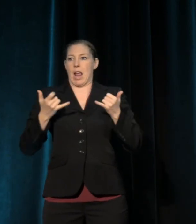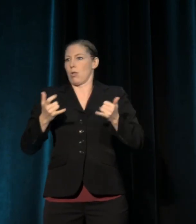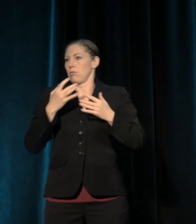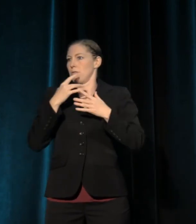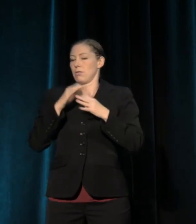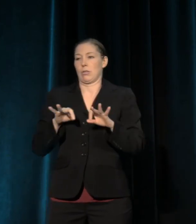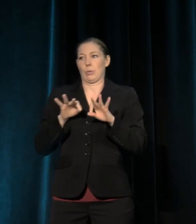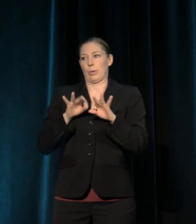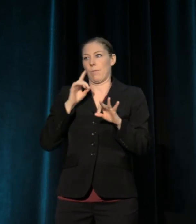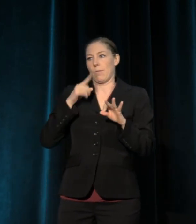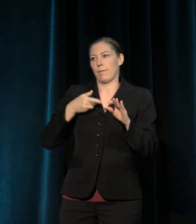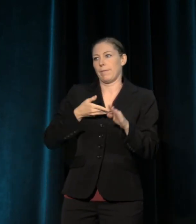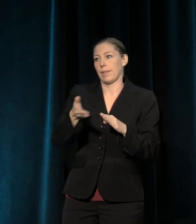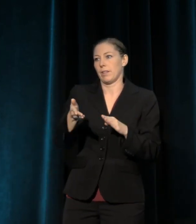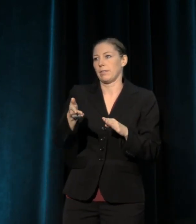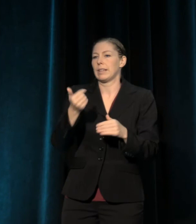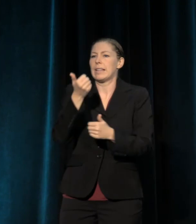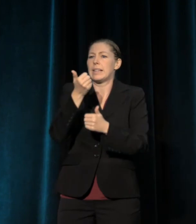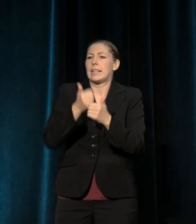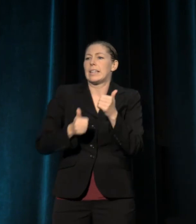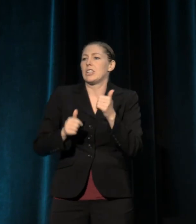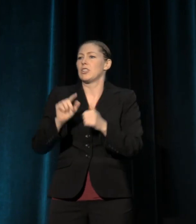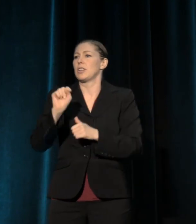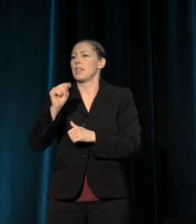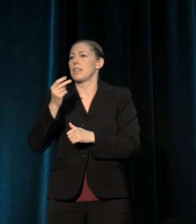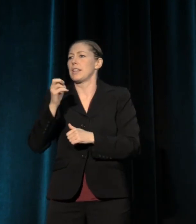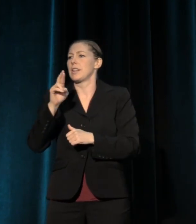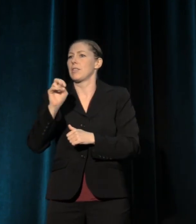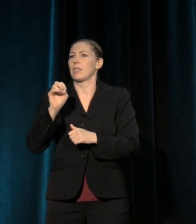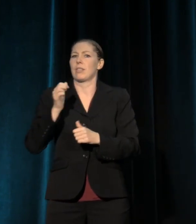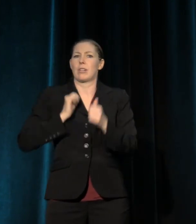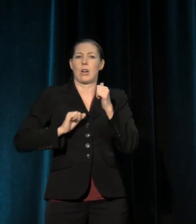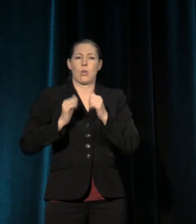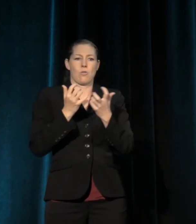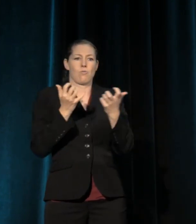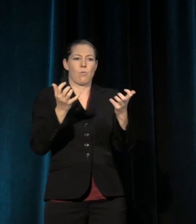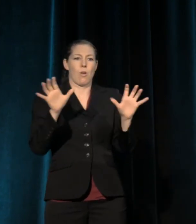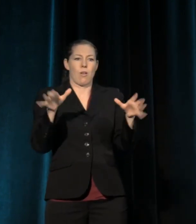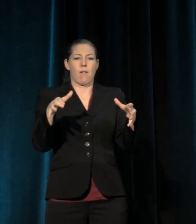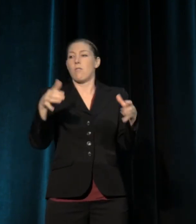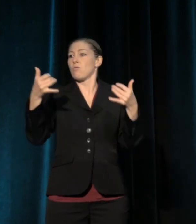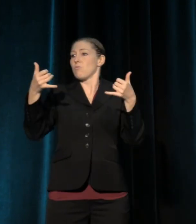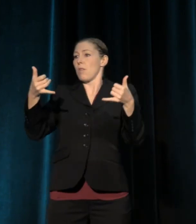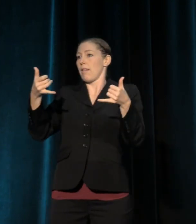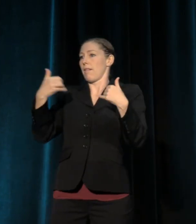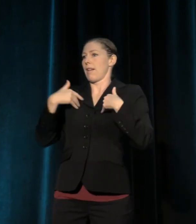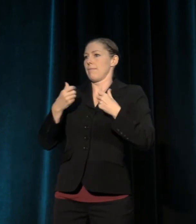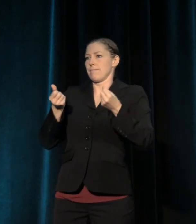Each of our theaters at this time are facing so many challenges --